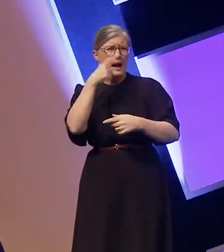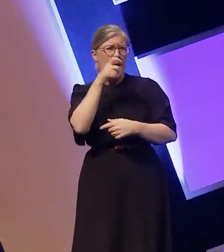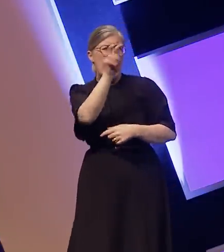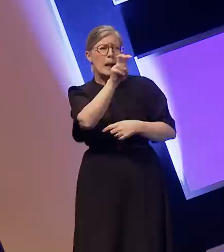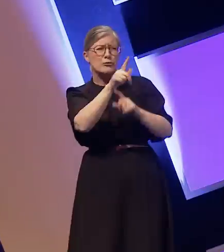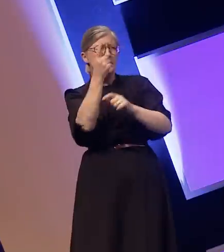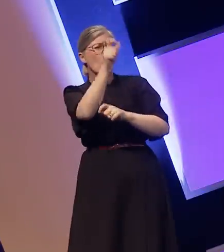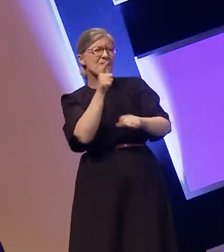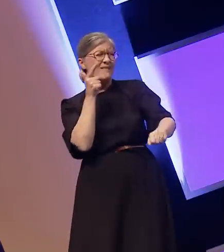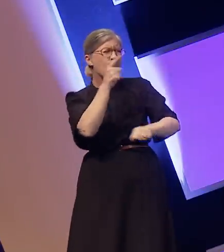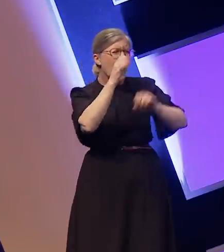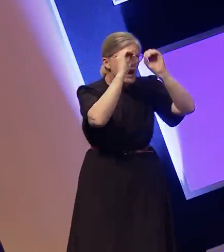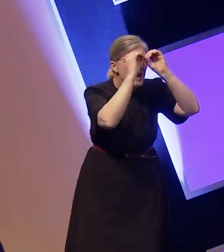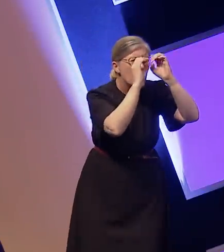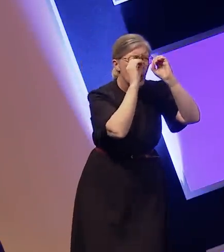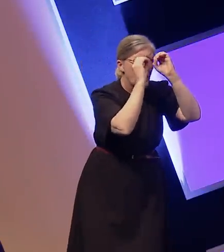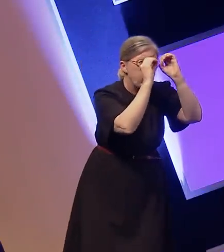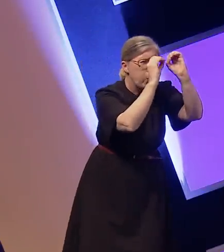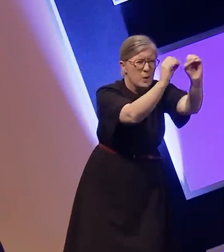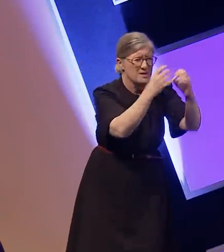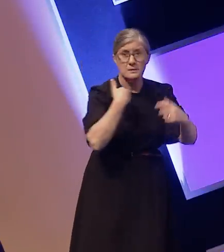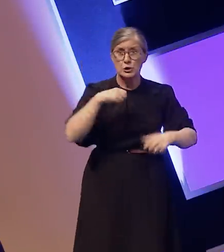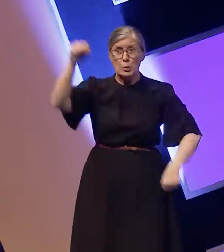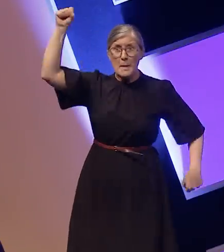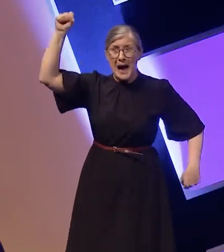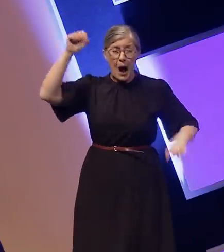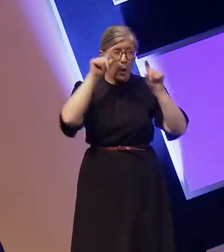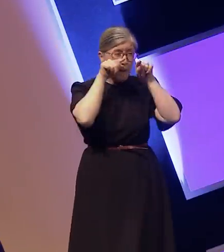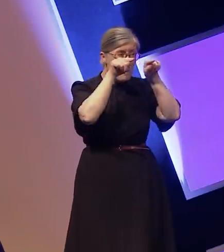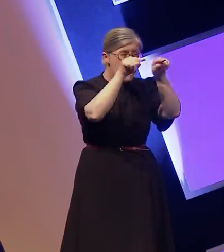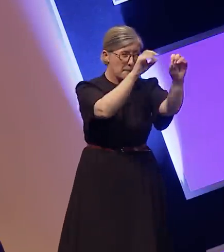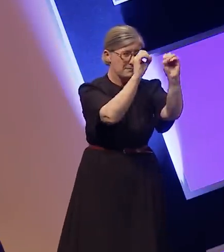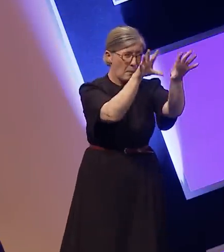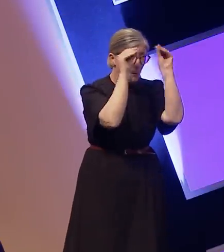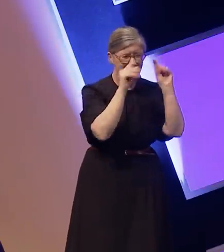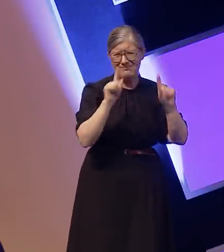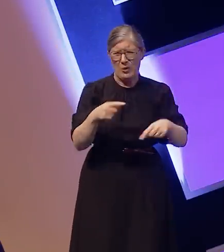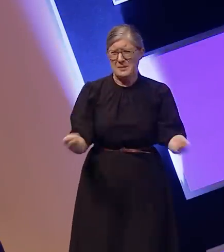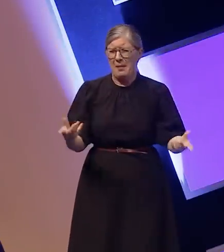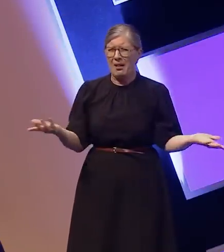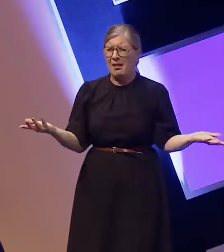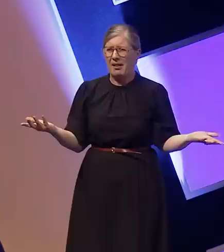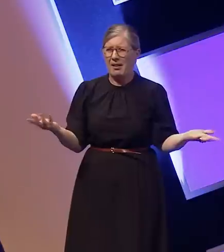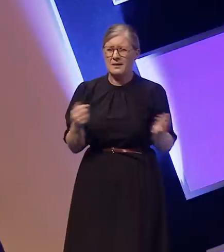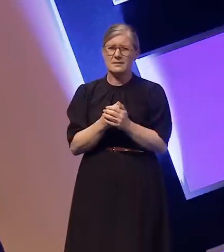impossibly far away like I have a superpower which is not realistic at all. I am playing a